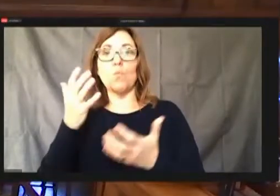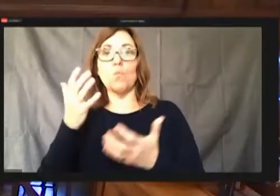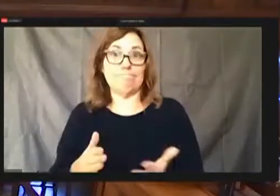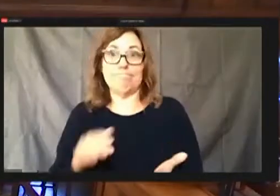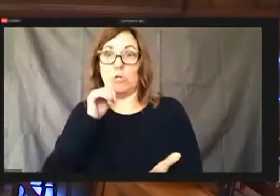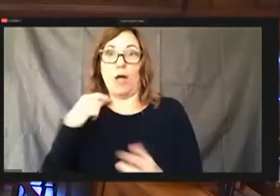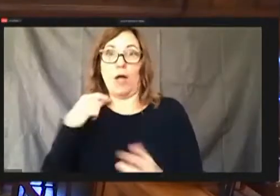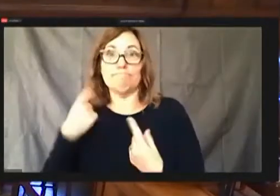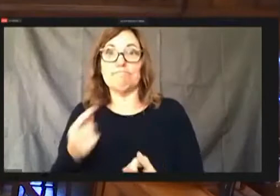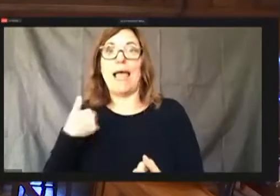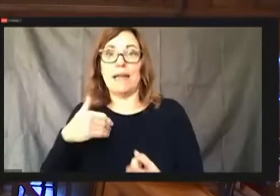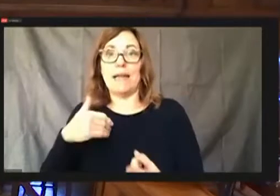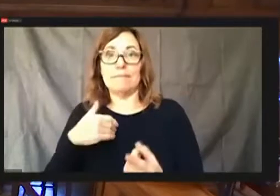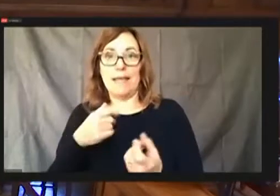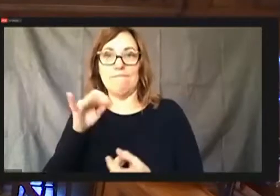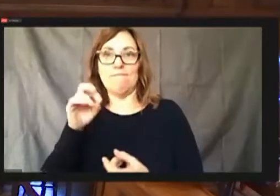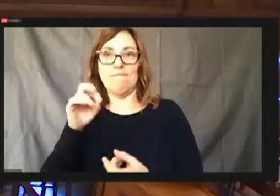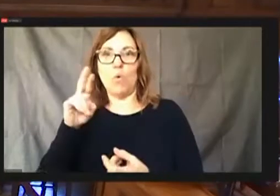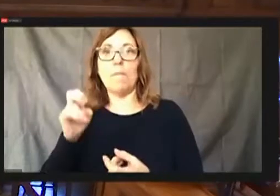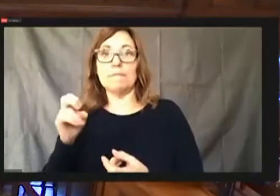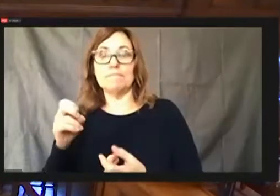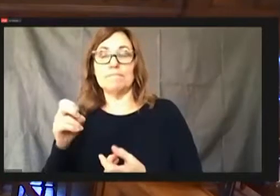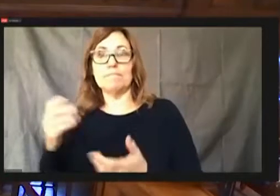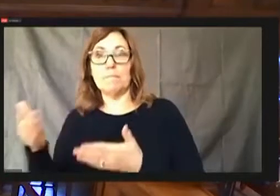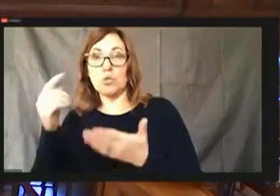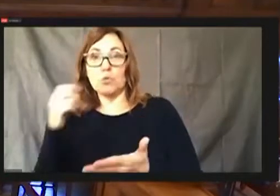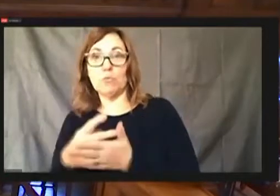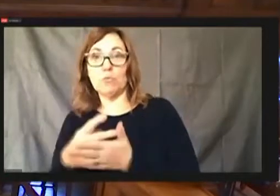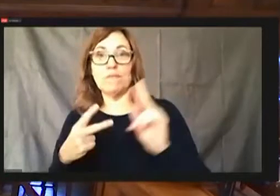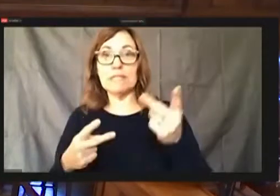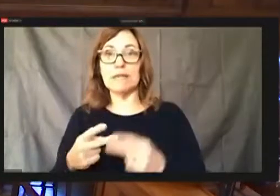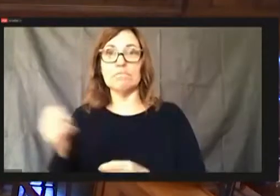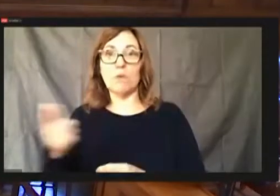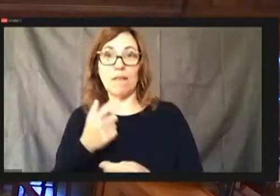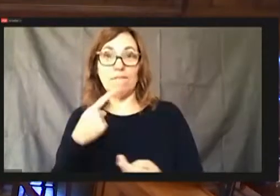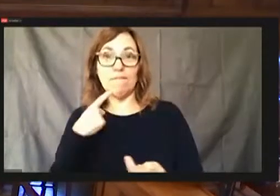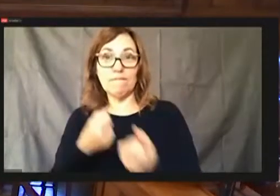Second. And all those in favor say aye. Hi.